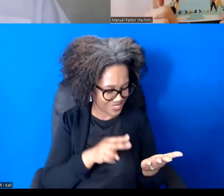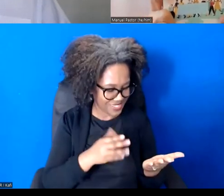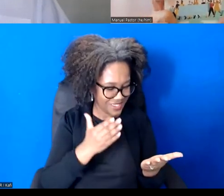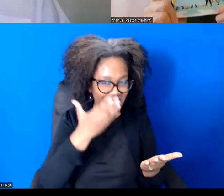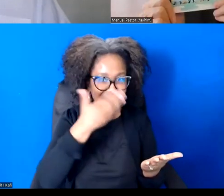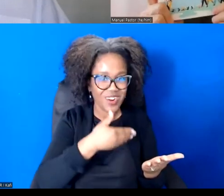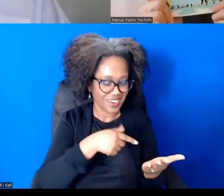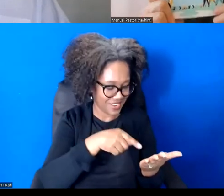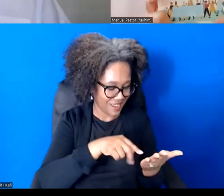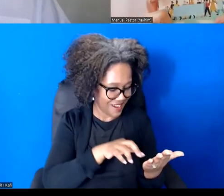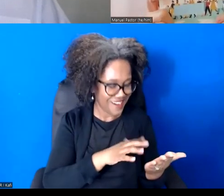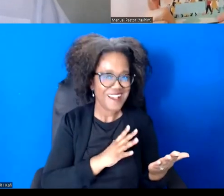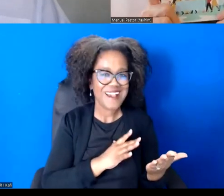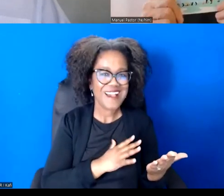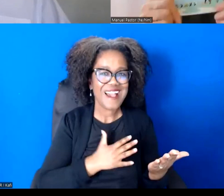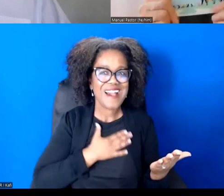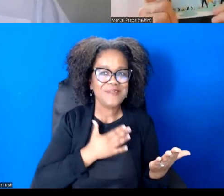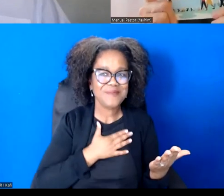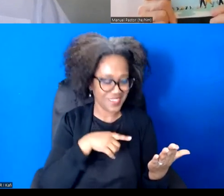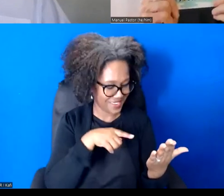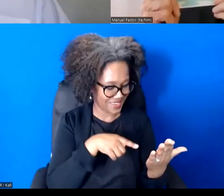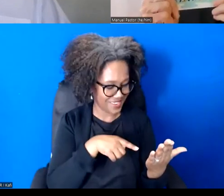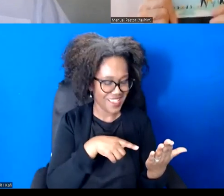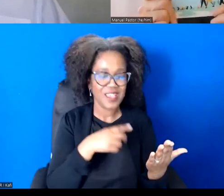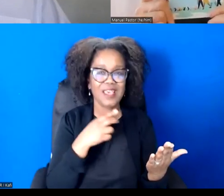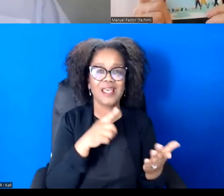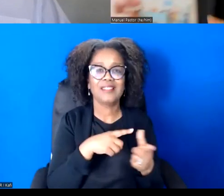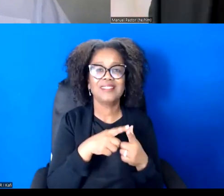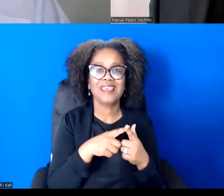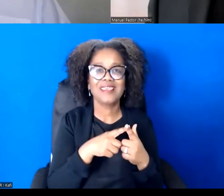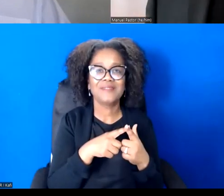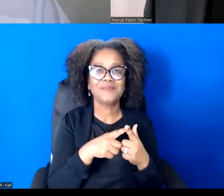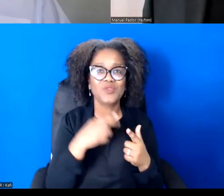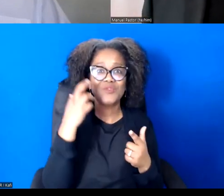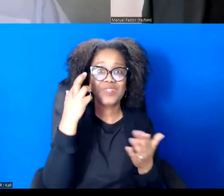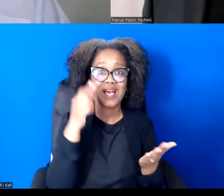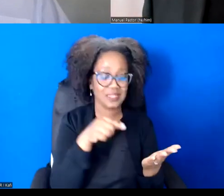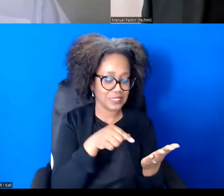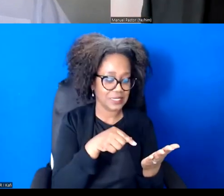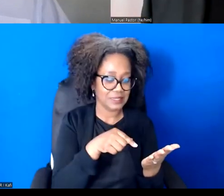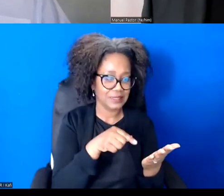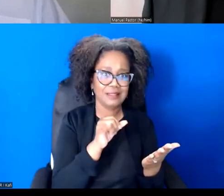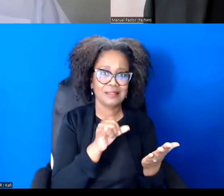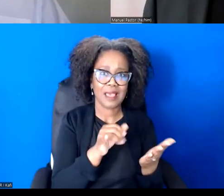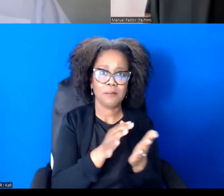And then you realize that you could have set the entire book in three sentences.